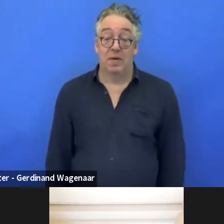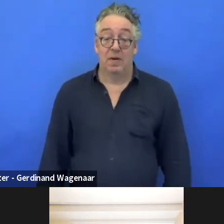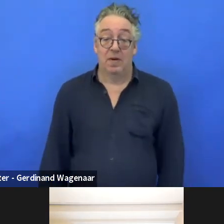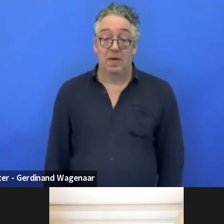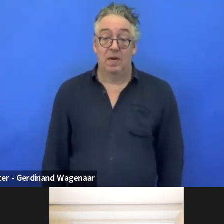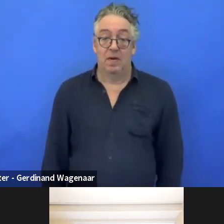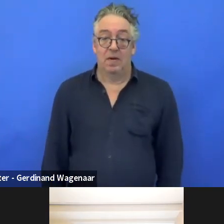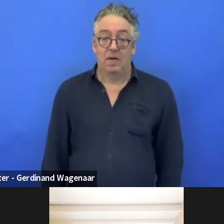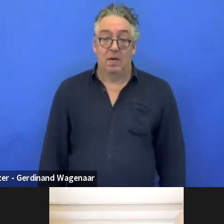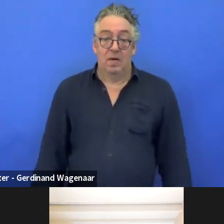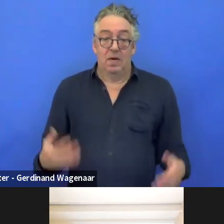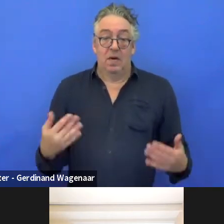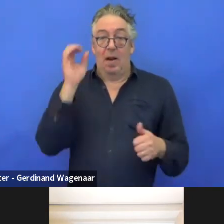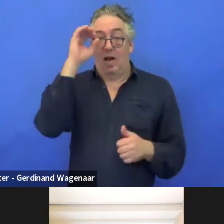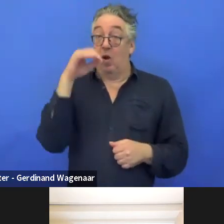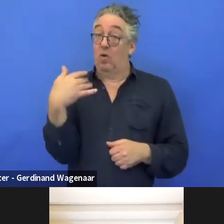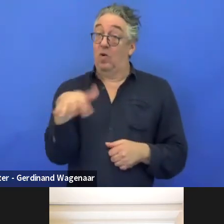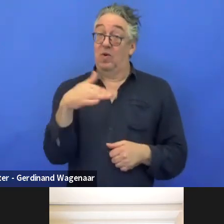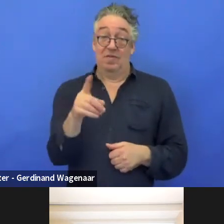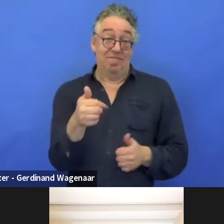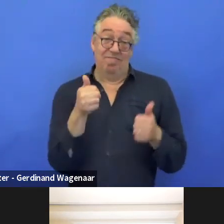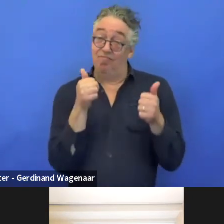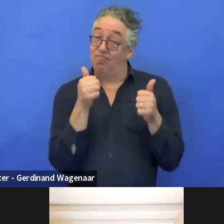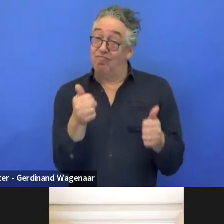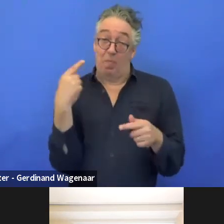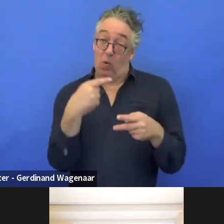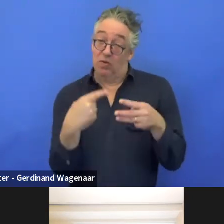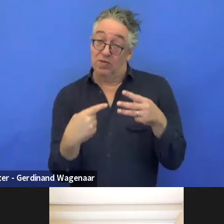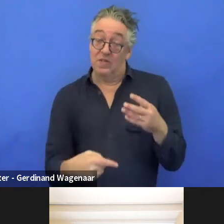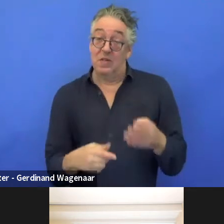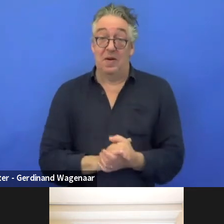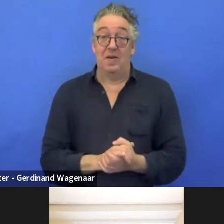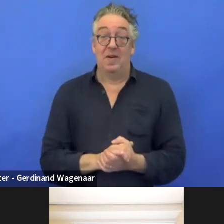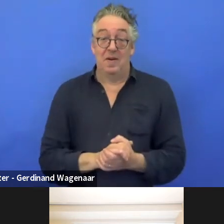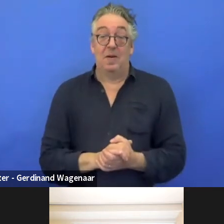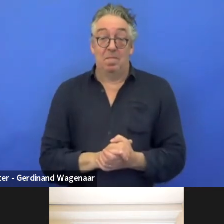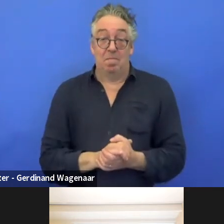This was very useful. We have all been in similar situations.